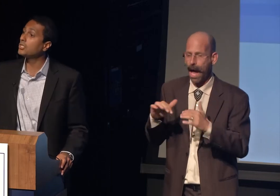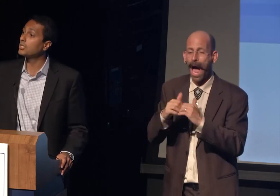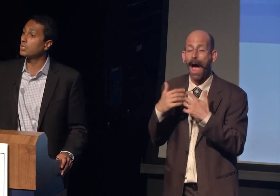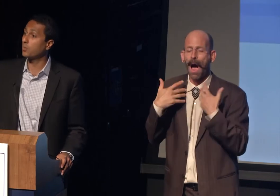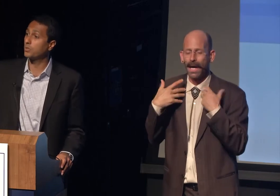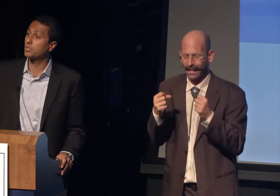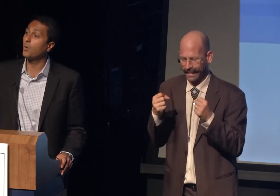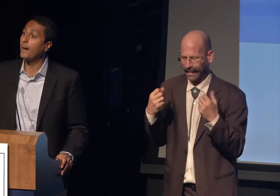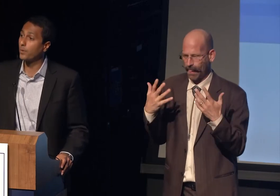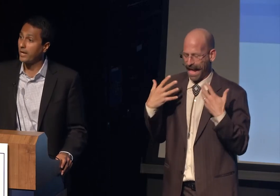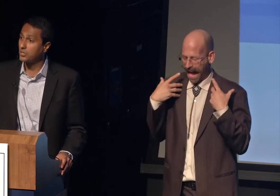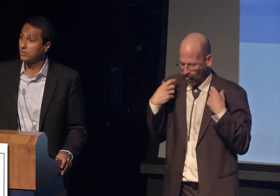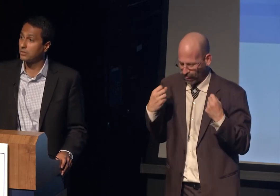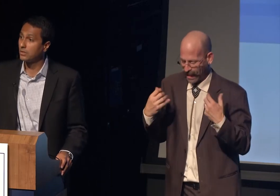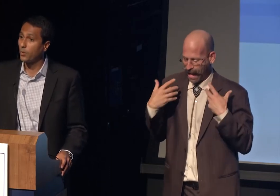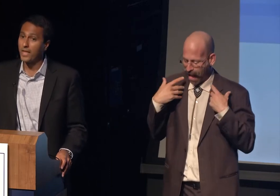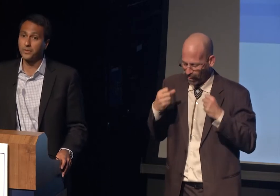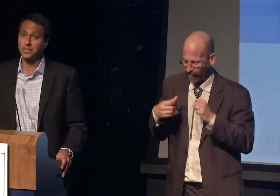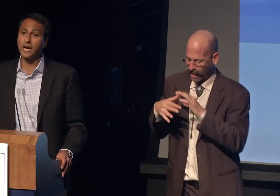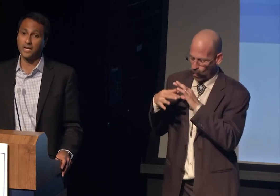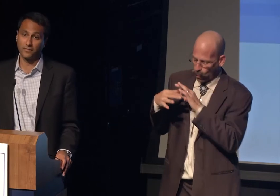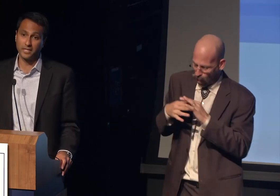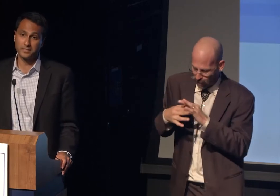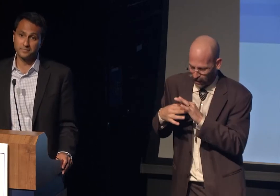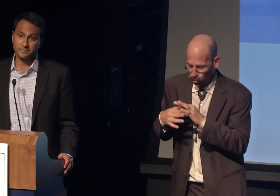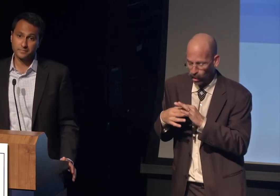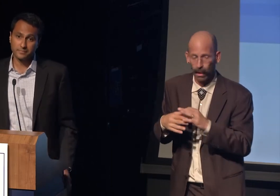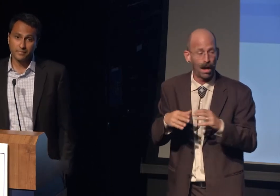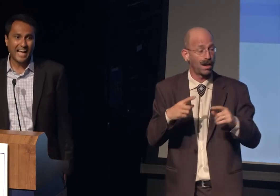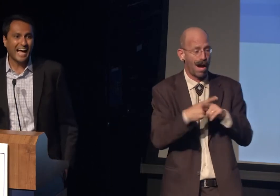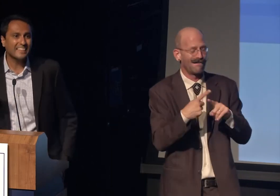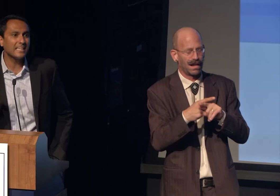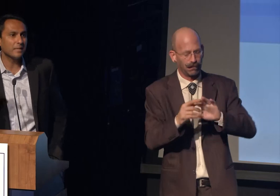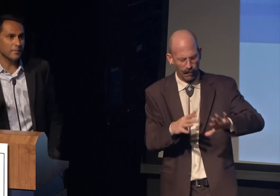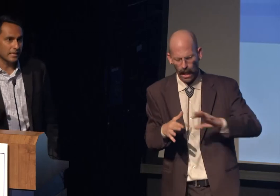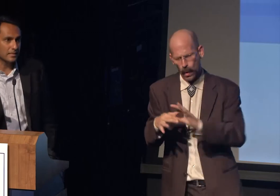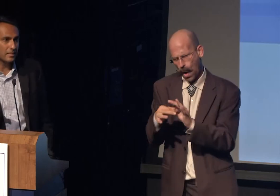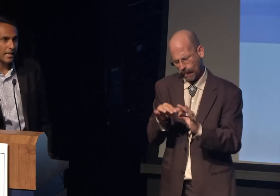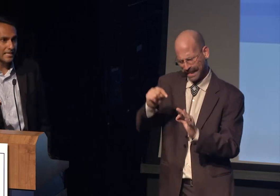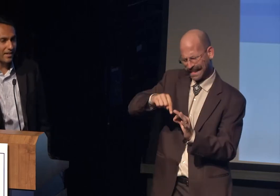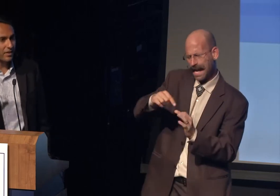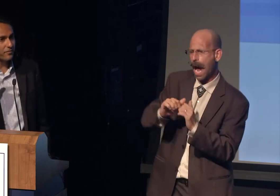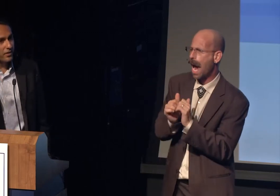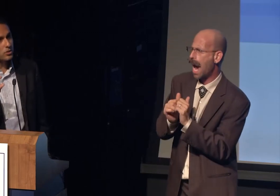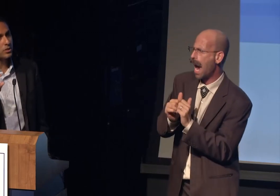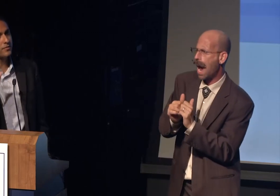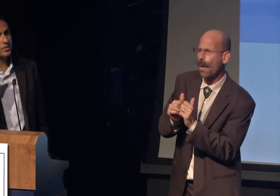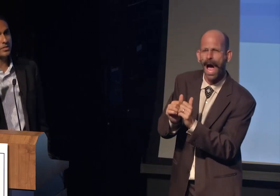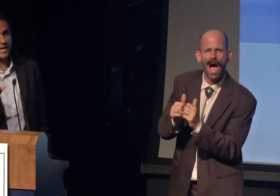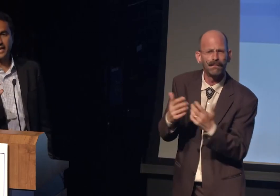Inch it towards cooperation, rather than conflict. I think it means to have a vision of a society